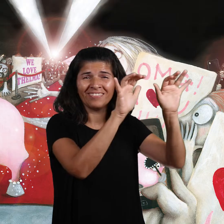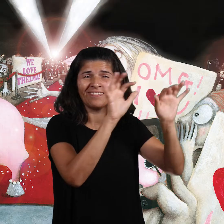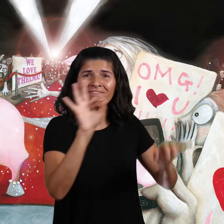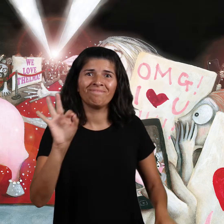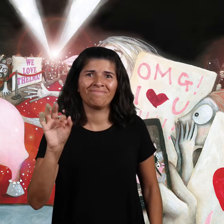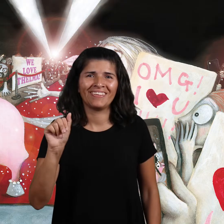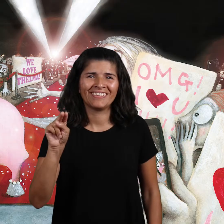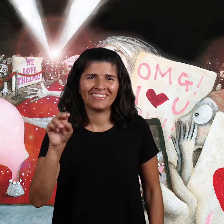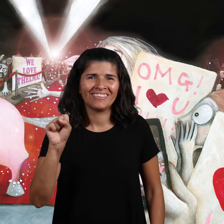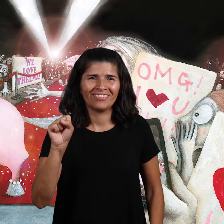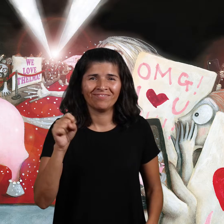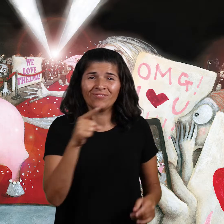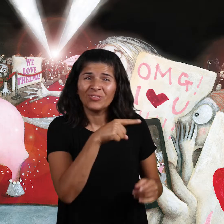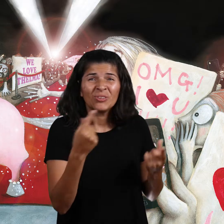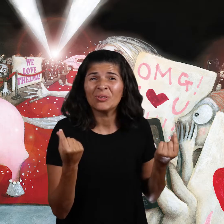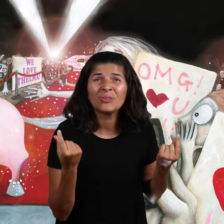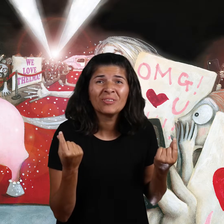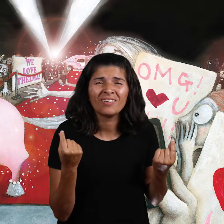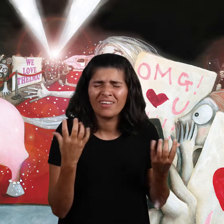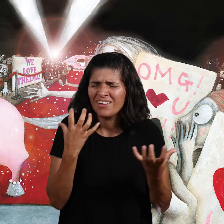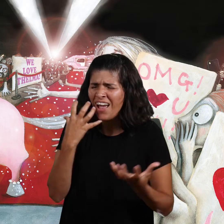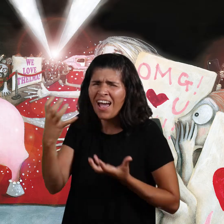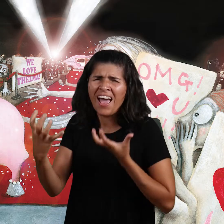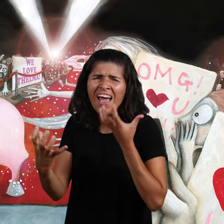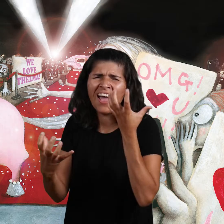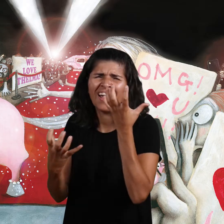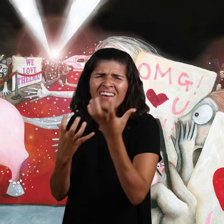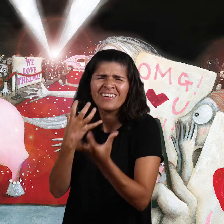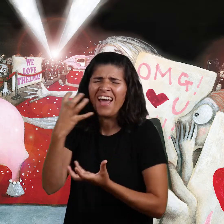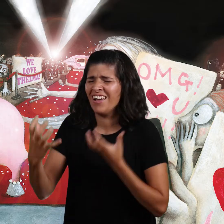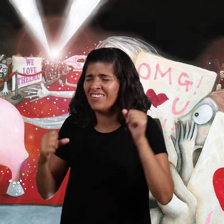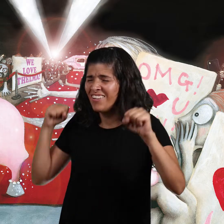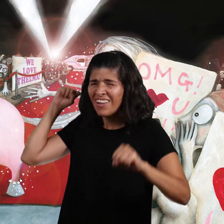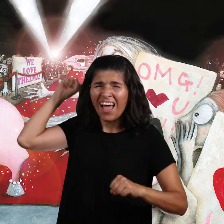her fans would cheer her name.